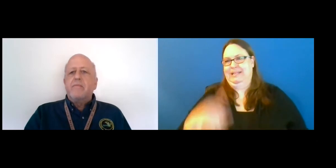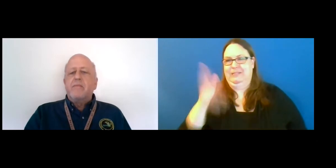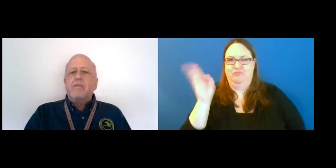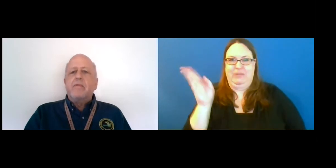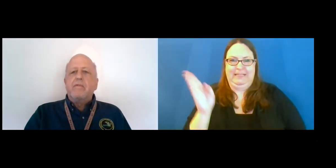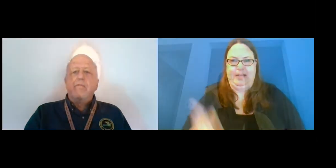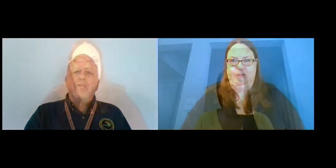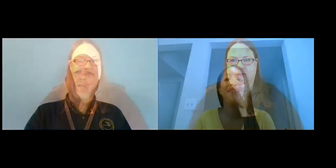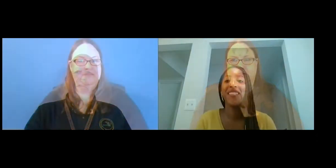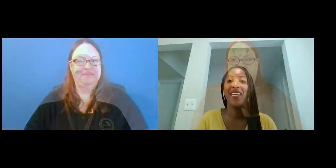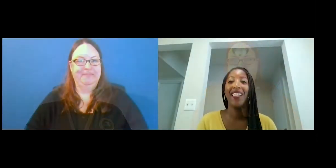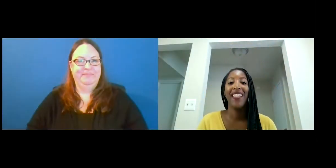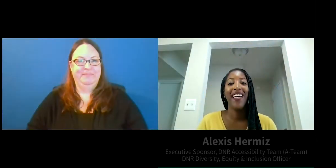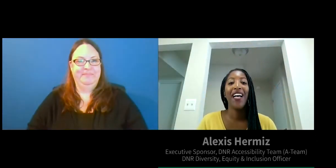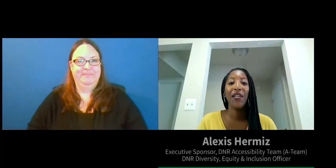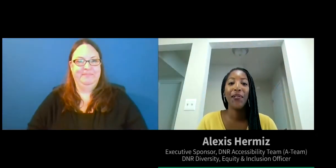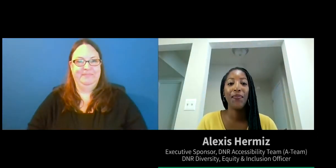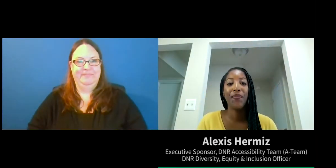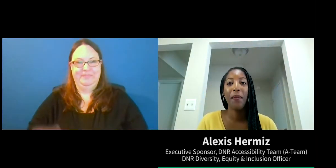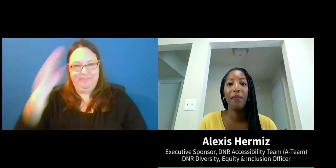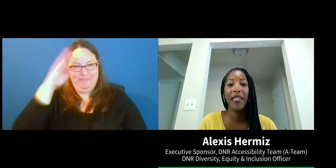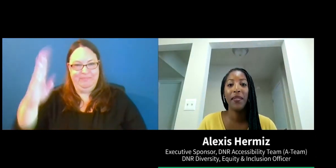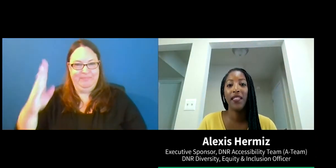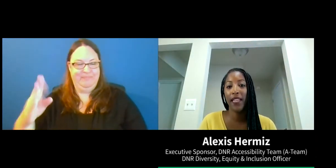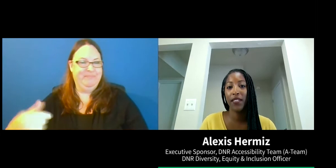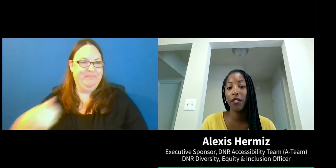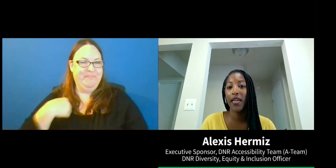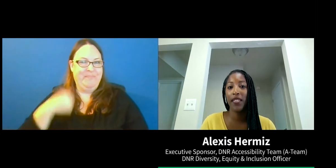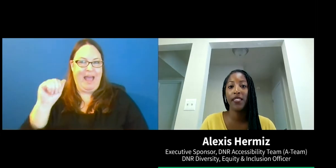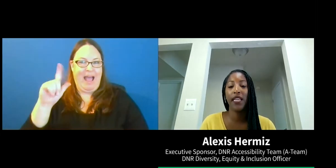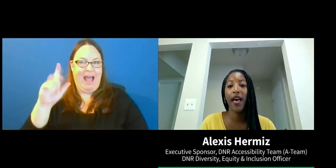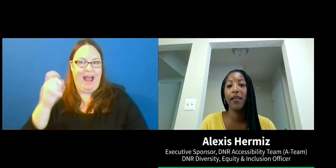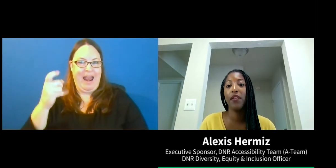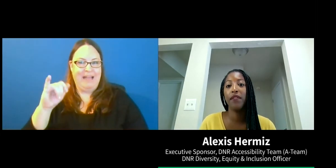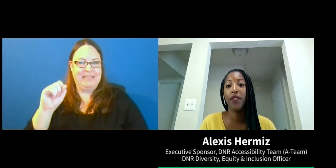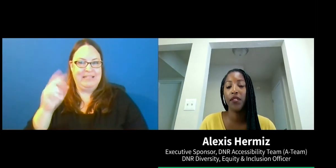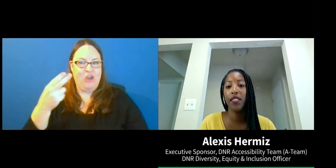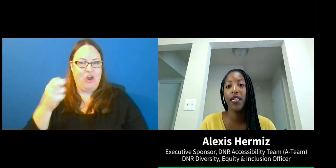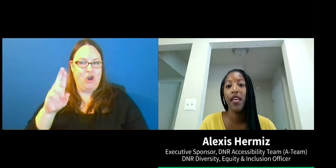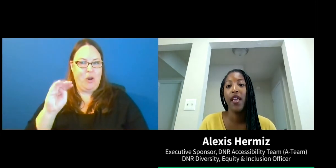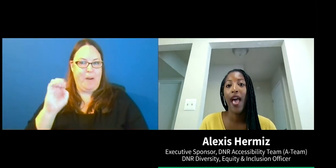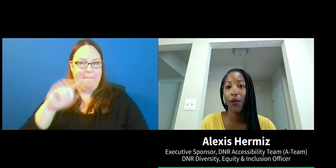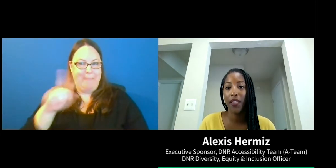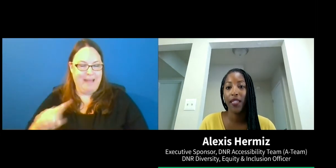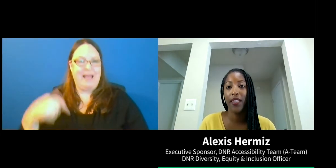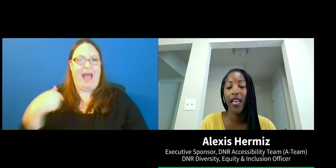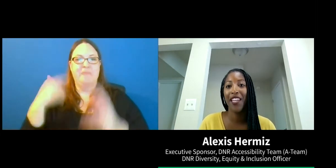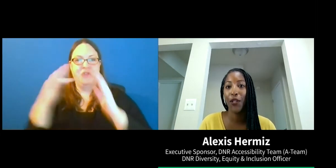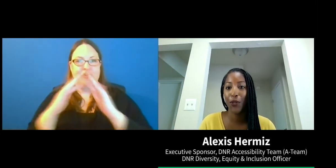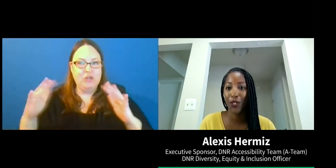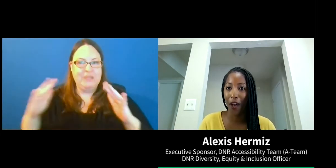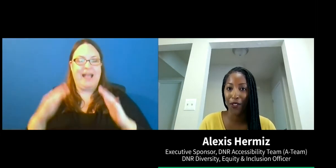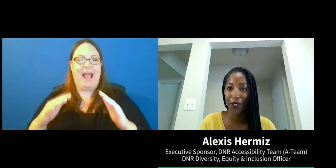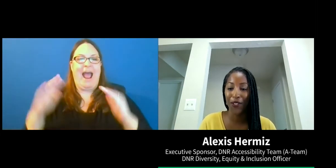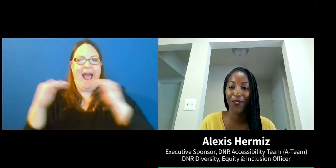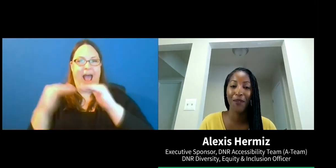Hello, my name is Alexis Hermiz and I am the Diversity, Equity and Inclusion officer for